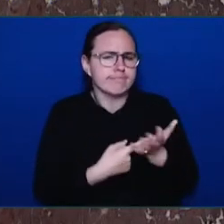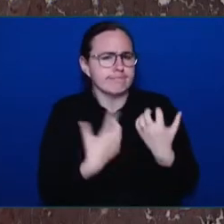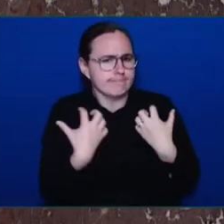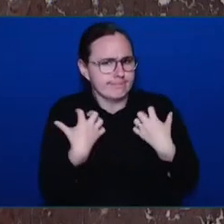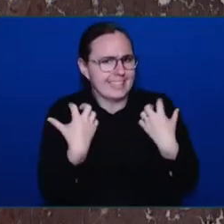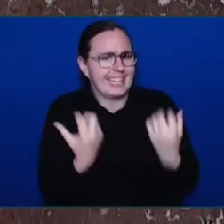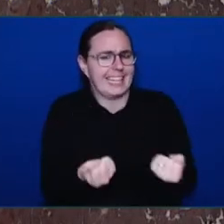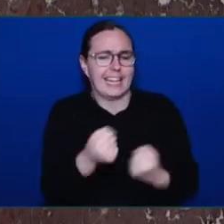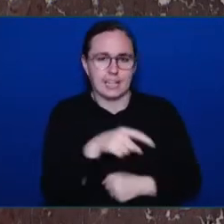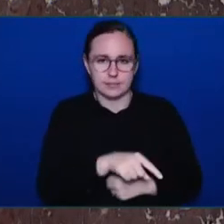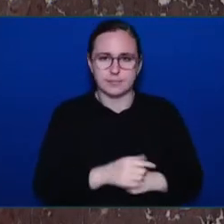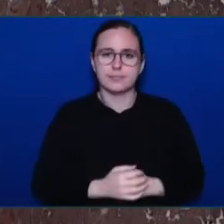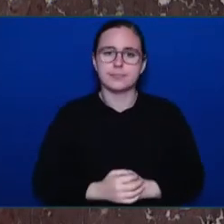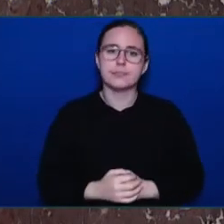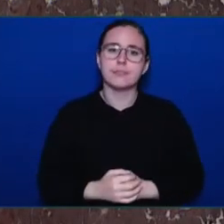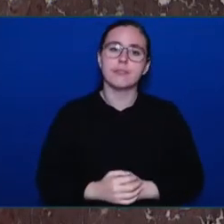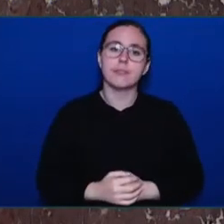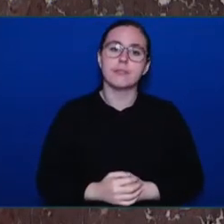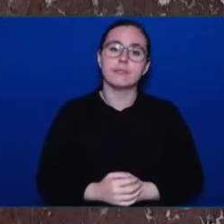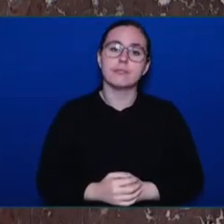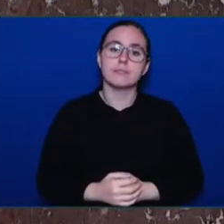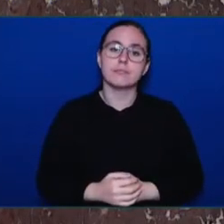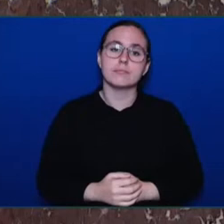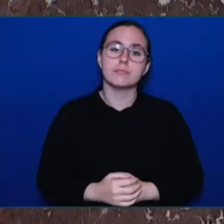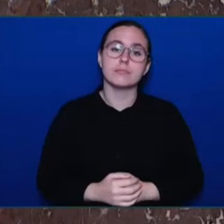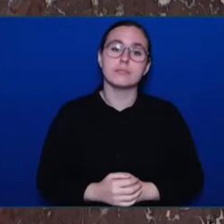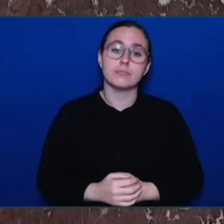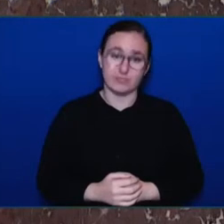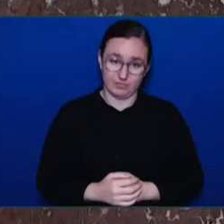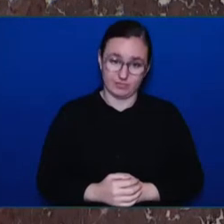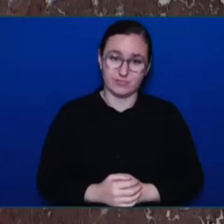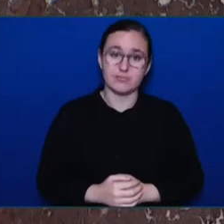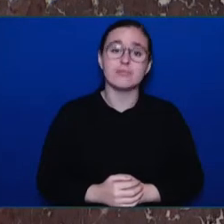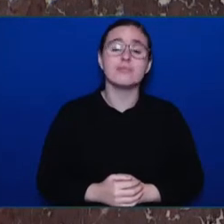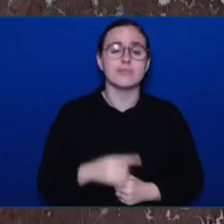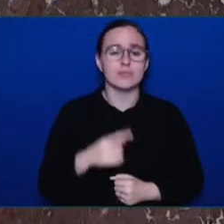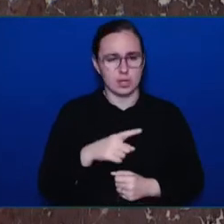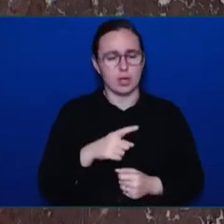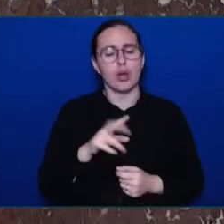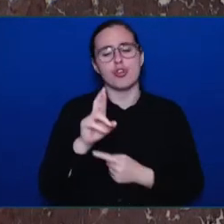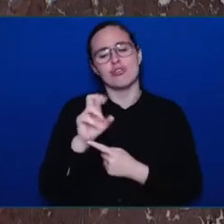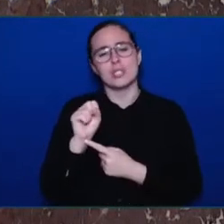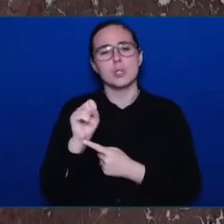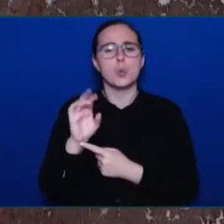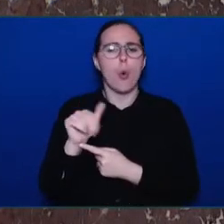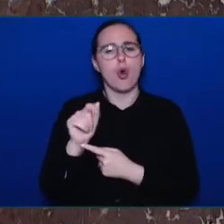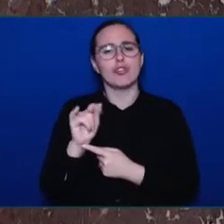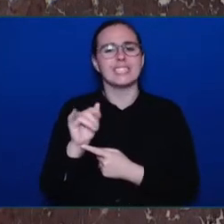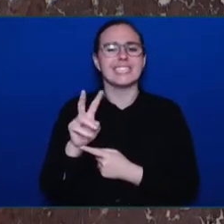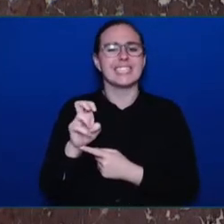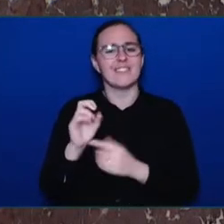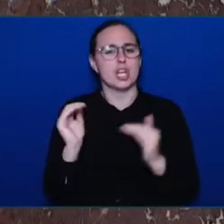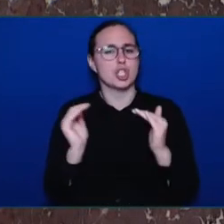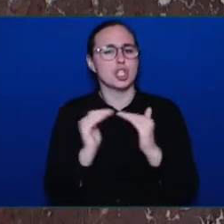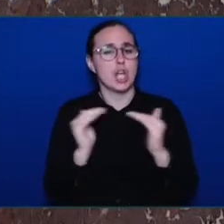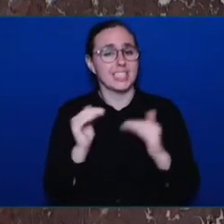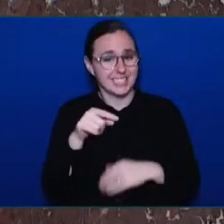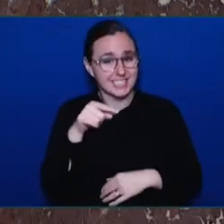team, from a 22-year veteran facilitator to a 19-year-old North Island College criminology student.